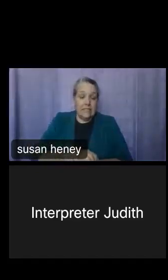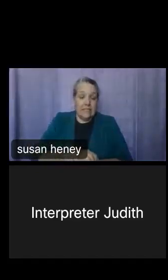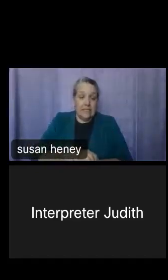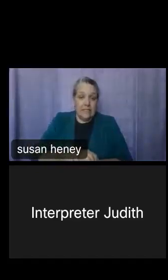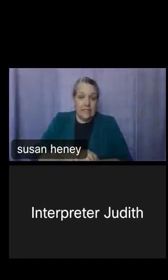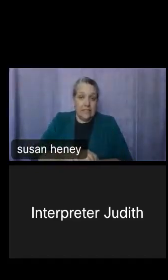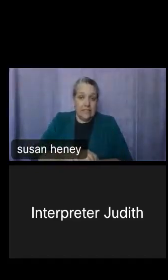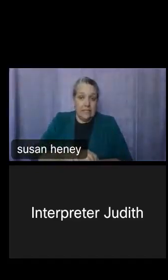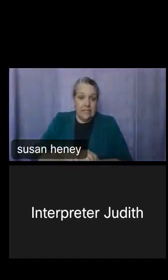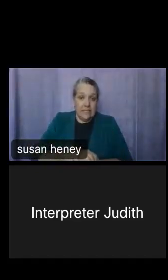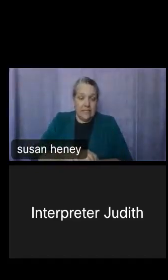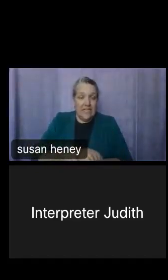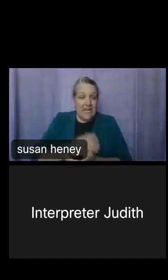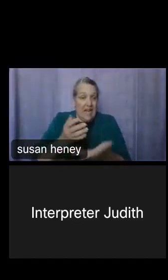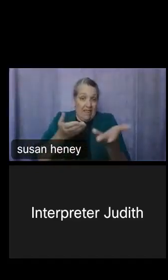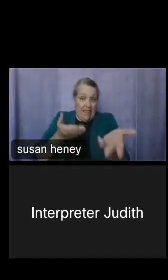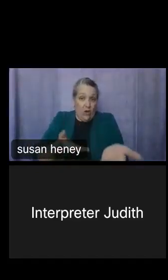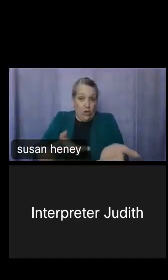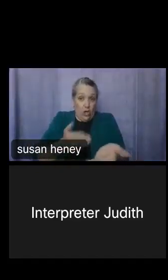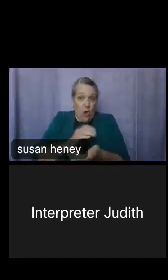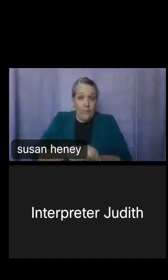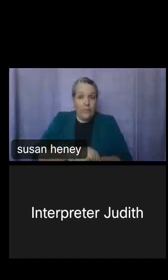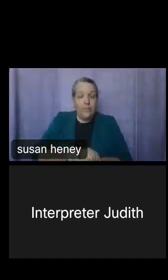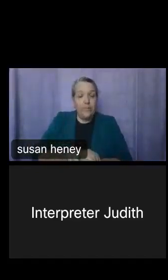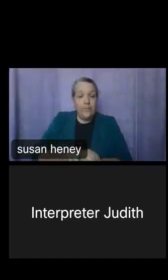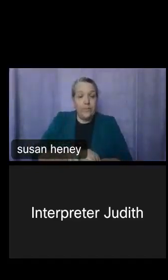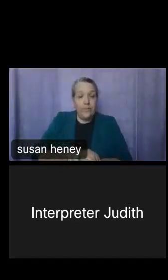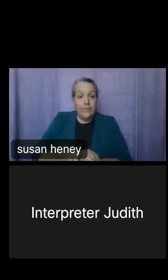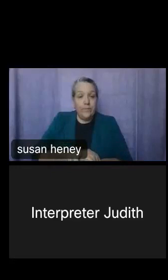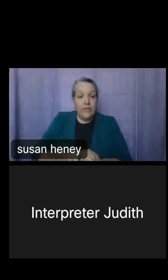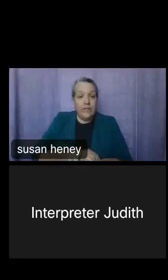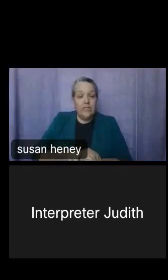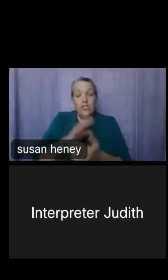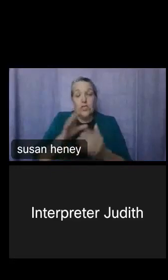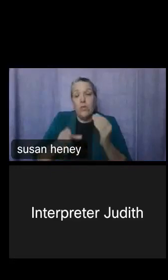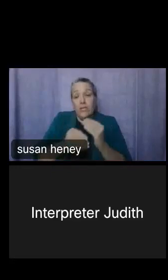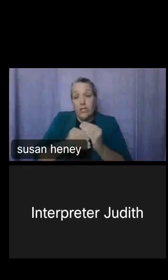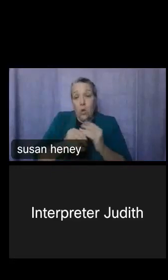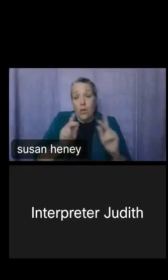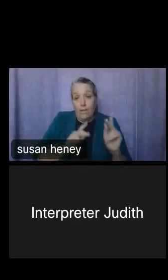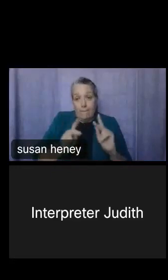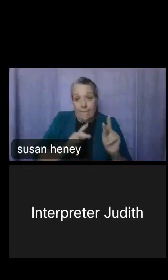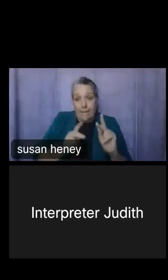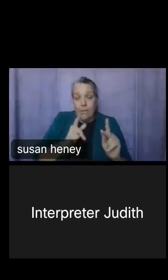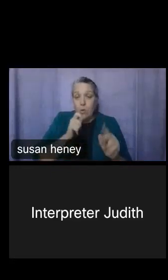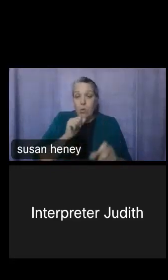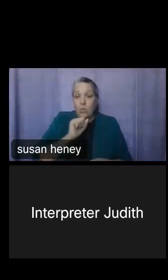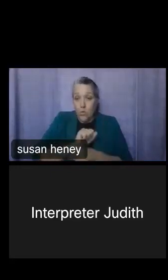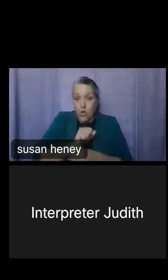And here's our table. So we can note that the total people who work for the state government